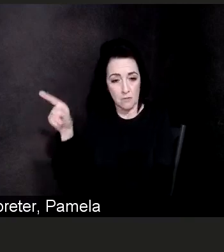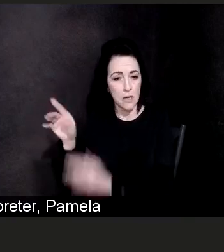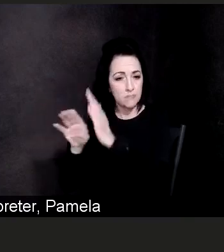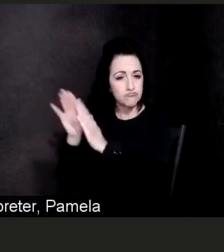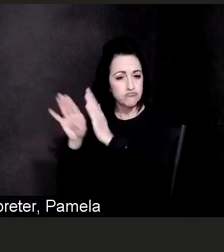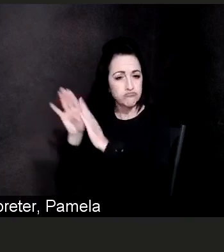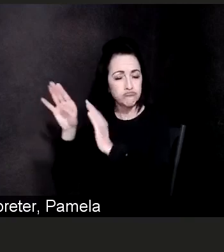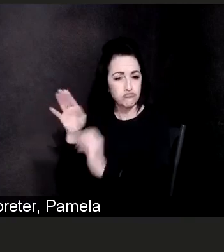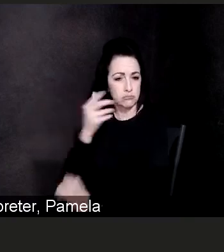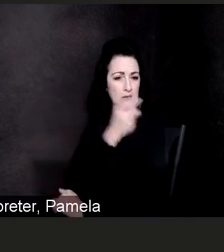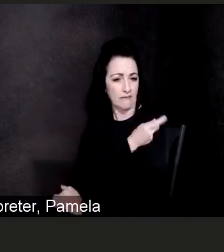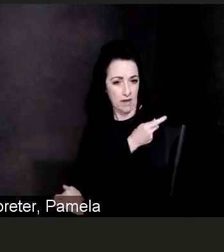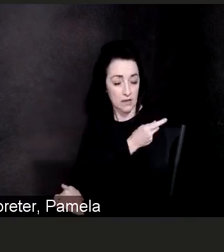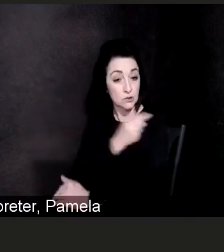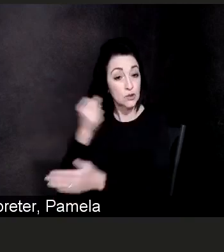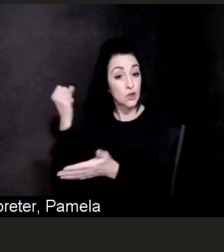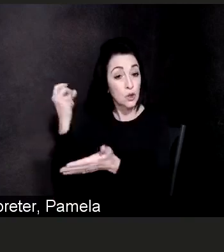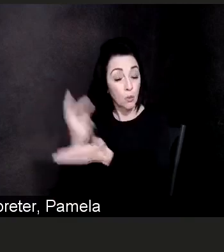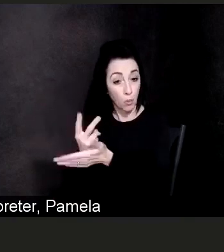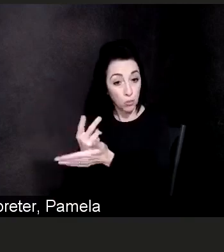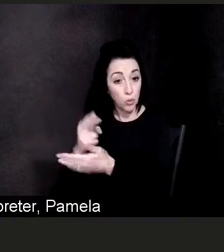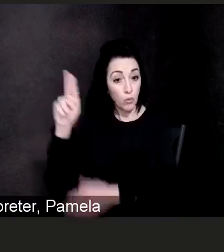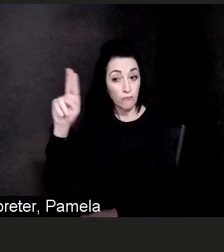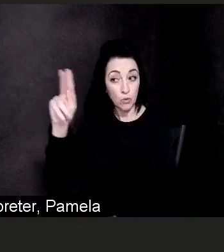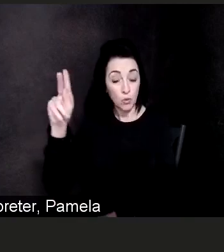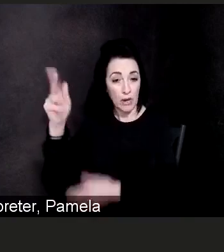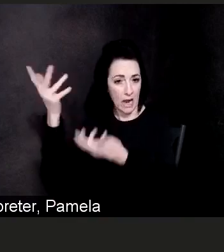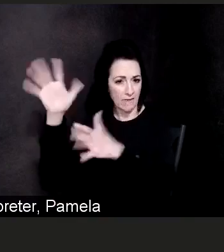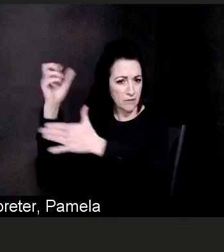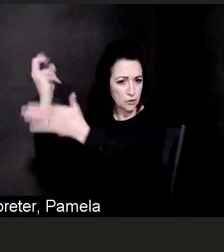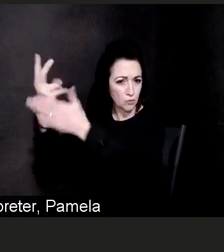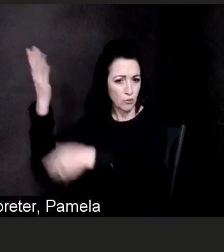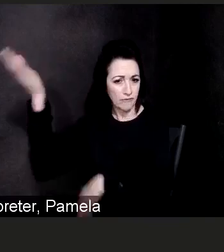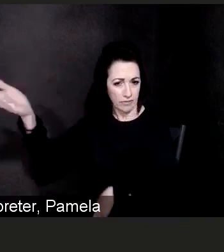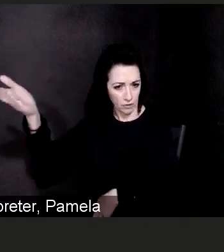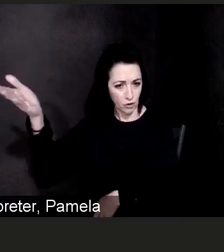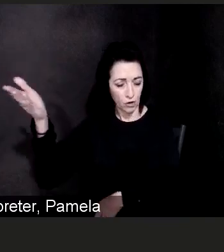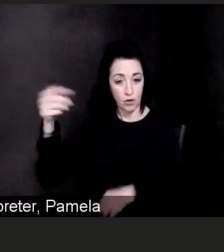in the United Kingdom already but has not been approved in the United States.